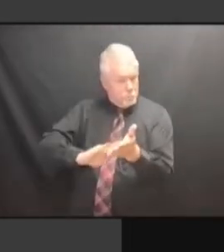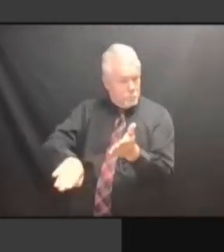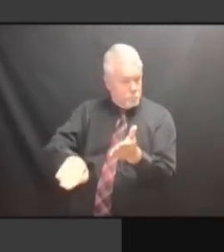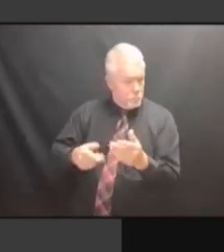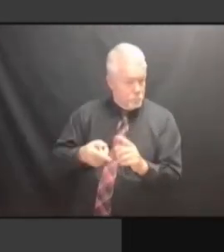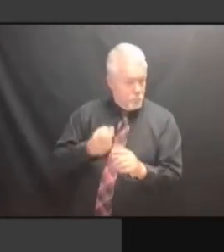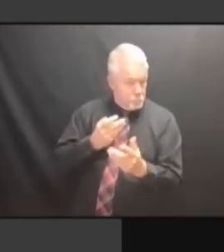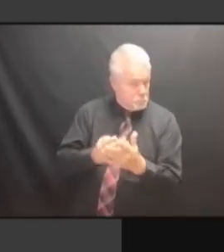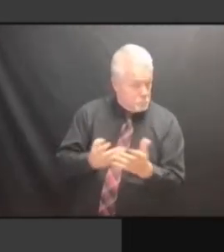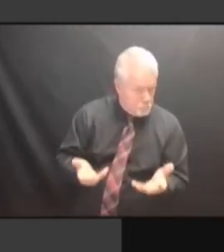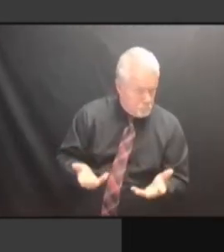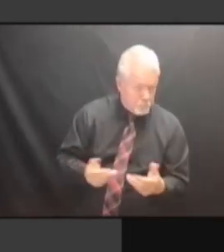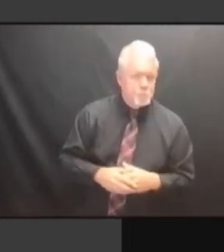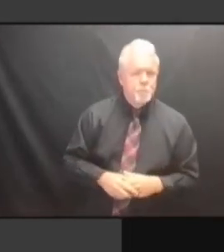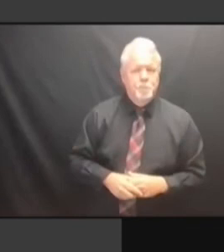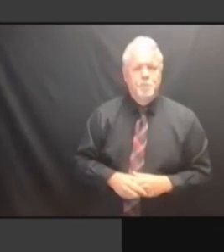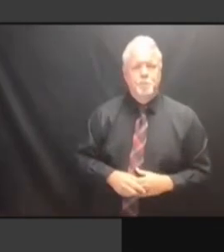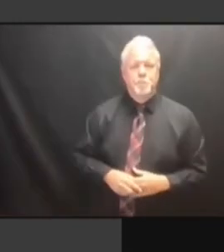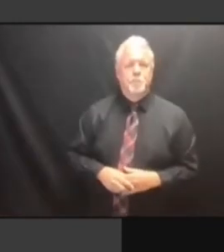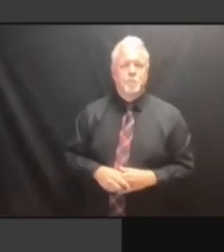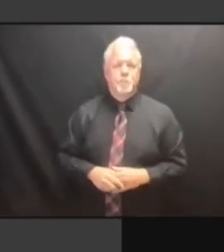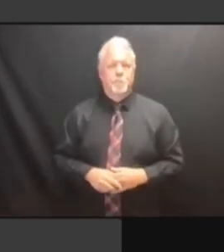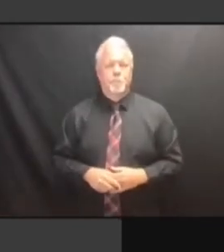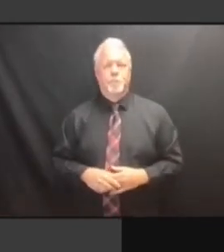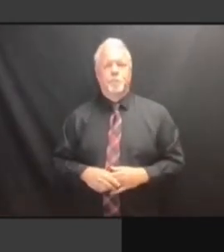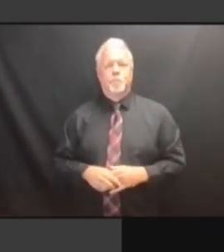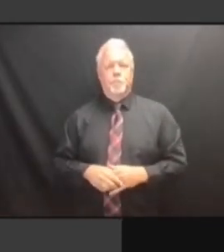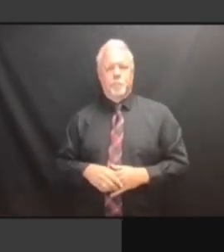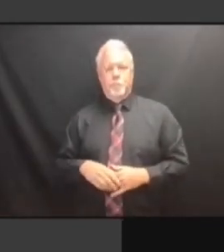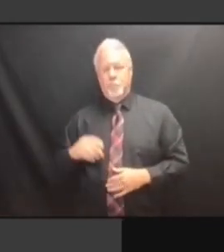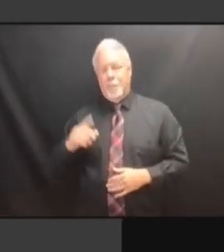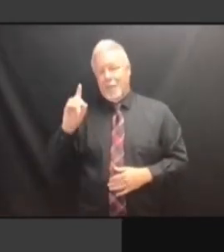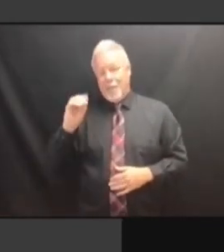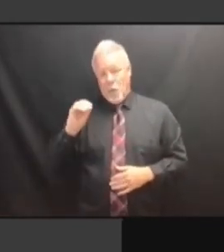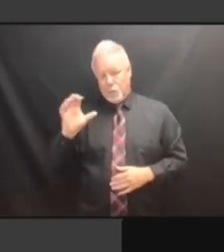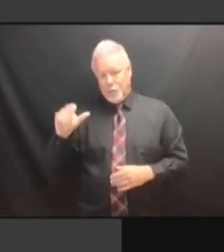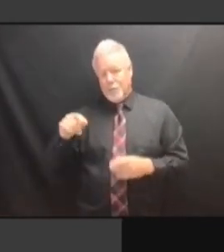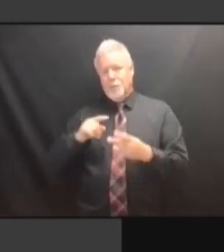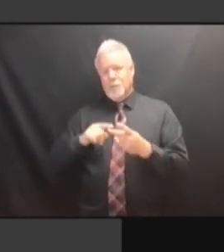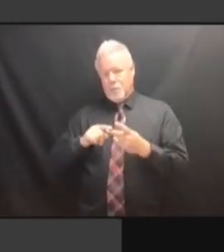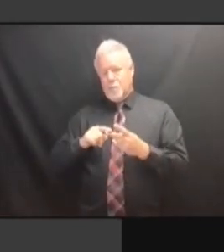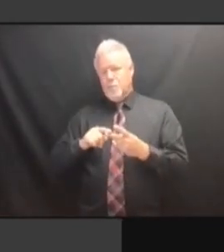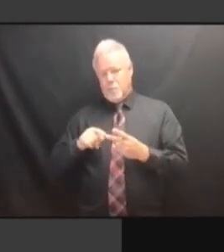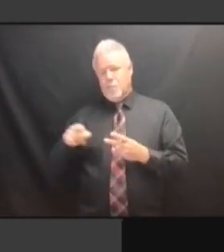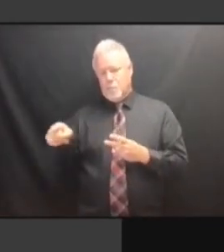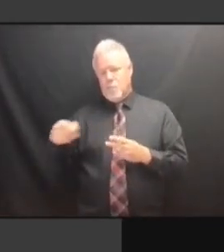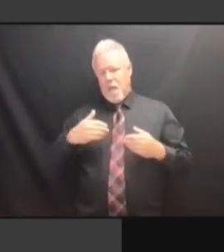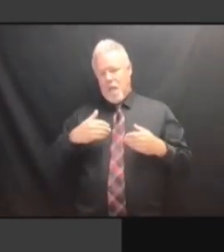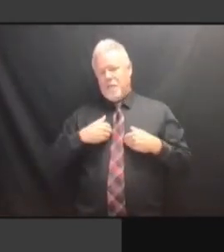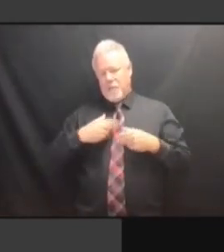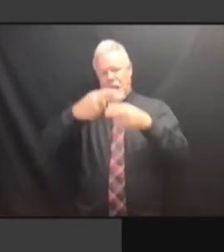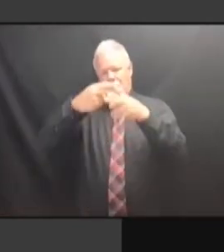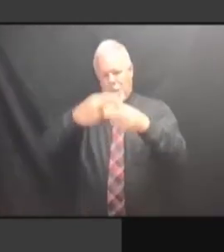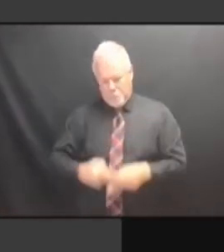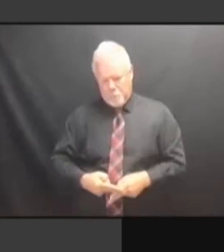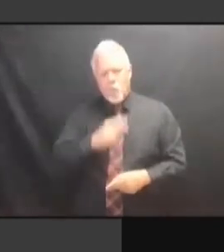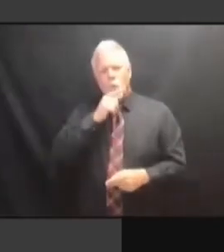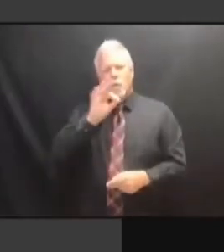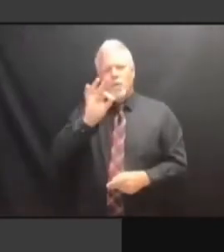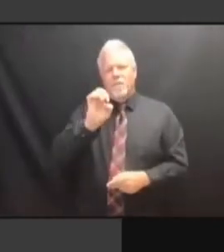AND JUDGES HAVE TO NOTIFY PEOPLE AND JUDGES HAVE TO NOTIFY PEOPLE NOW AND JUDGES HAVE TO NOTIFY PEOPLE NOW AT AND JUDGES HAVE TO NOTIFY PEOPLE NOW AT THE AND JUDGES HAVE TO NOTIFY PEOPLE NOW AT THE TIME AND JUDGES HAVE TO NOTIFY PEOPLE NOW AT THE TIME OF AND JUDGES HAVE TO NOTIFY PEOPLE NOW AT THE TIME OF THEIR PEOPLE NOW AT THE TIME OF THEIR PEOPLE NOW AT THE TIME OF THEIR SENTENCE PEOPLE NOW AT THE TIME OF THEIR SENTENCE THAT PEOPLE NOW AT THE TIME OF THEIR SENTENCE THAT THEY PEOPLE NOW AT THE TIME OF THEIR SENTENCE THAT THEY WILL PEOPLE NOW AT THE TIME OF THEIR SENTENCE THAT THEY WILL BE SENTENCE THAT THEY WILL BE SENTENCE THAT THEY WILL BE FORFEITING SENTENCE THAT THEY WILL BE FORFEITING THEIR SENTENCE THAT THEY WILL BE FORFEITING THEIR RIGHT SENTENCE THAT THEY WILL BE FORFEITING THEIR RIGHT TO FORFEITING THEIR RIGHT TO FORFEITING THEIR RIGHT TO REGISTER FORFEITING THEIR RIGHT TO REGISTER TO FORFEITING THEIR RIGHT TO REGISTER TO VOTE FORFEITING THEIR RIGHT TO REGISTER TO VOTE BUT FORFEITING THEIR RIGHT TO REGISTER TO VOTE BUT THAT FORFEITING THEIR RIGHT TO REGISTER TO VOTE BUT THAT IT